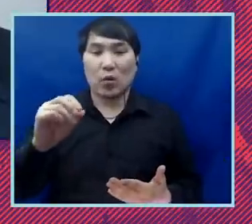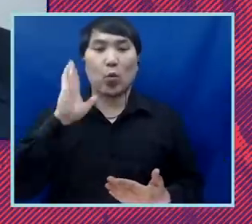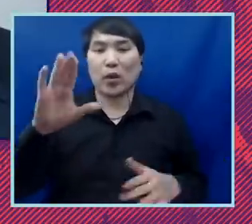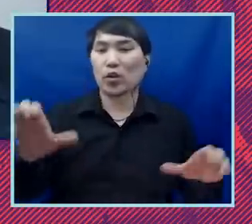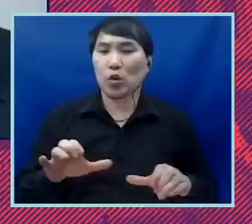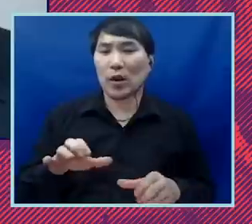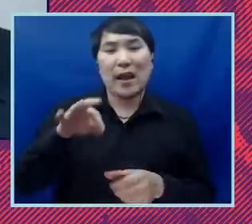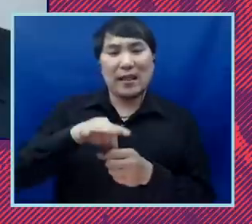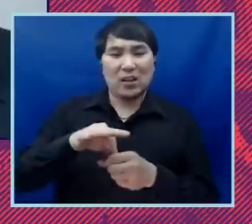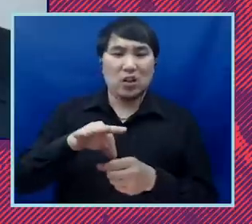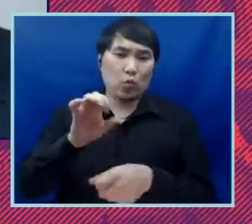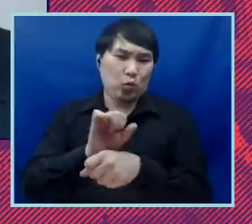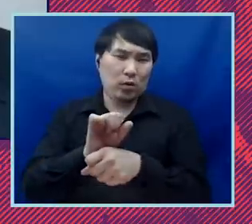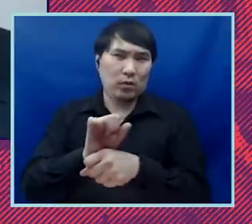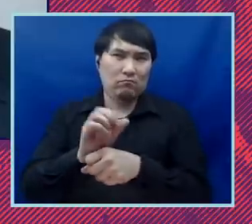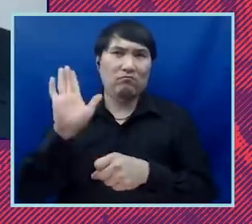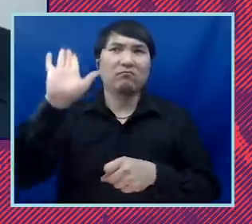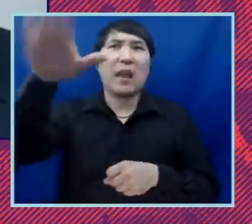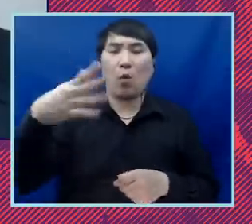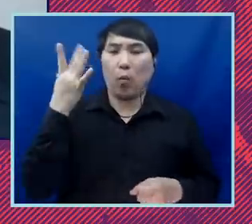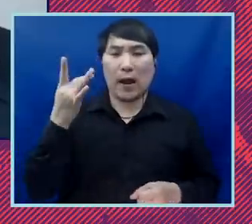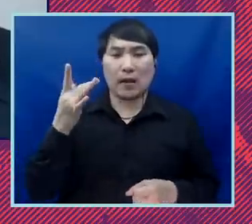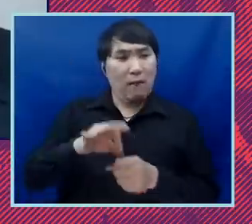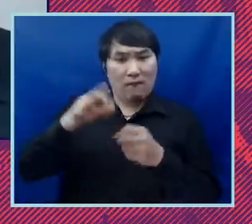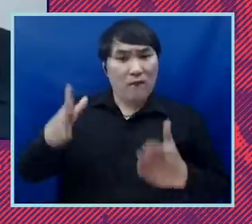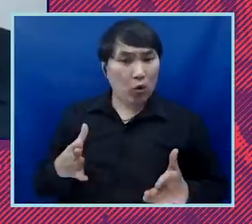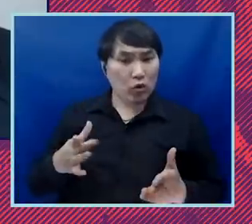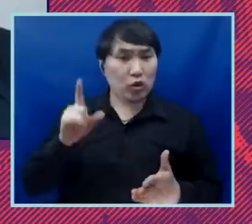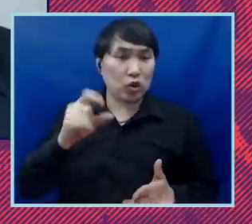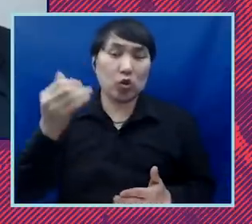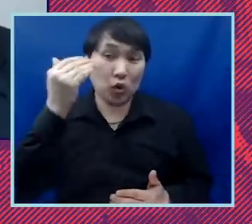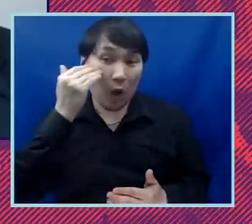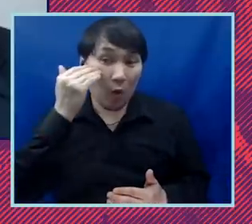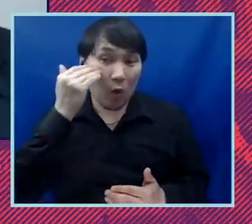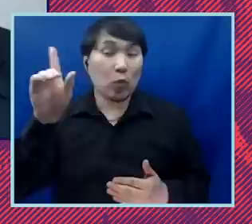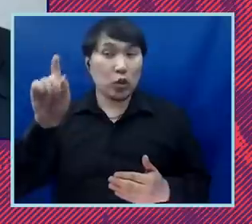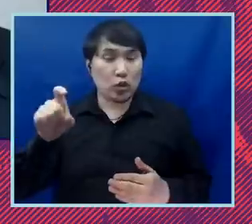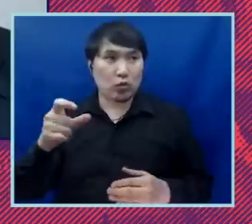work down the road because voters ought to know and ought to be reminded which elected officials